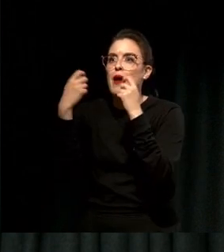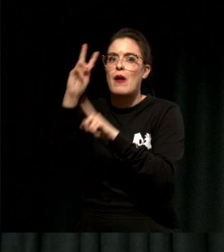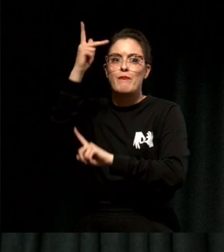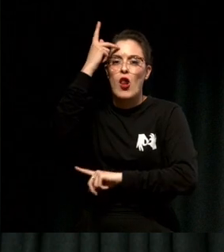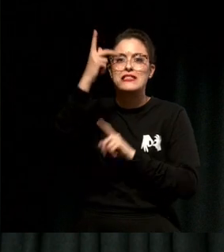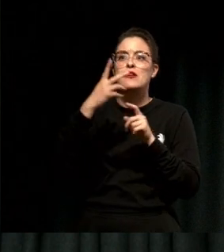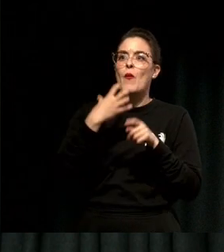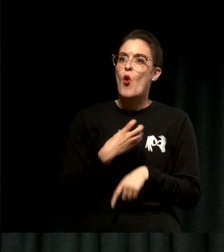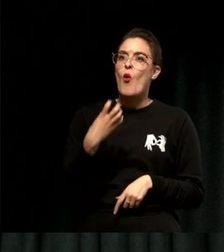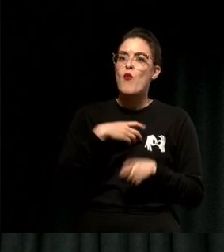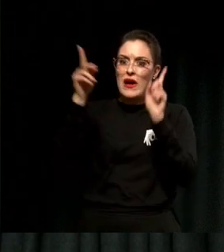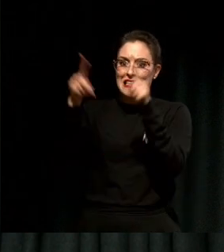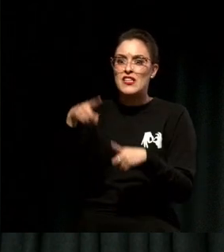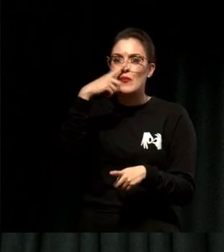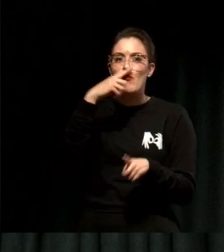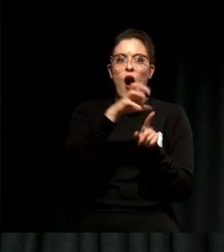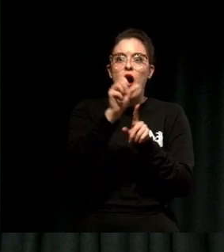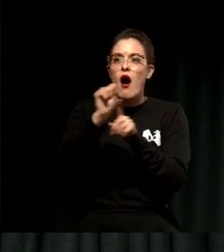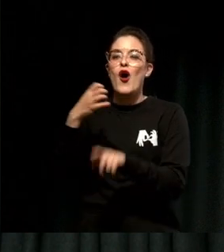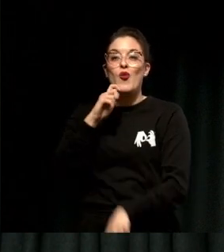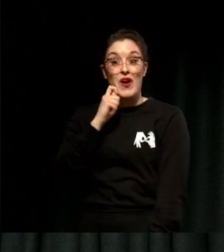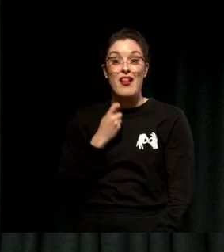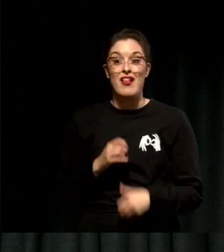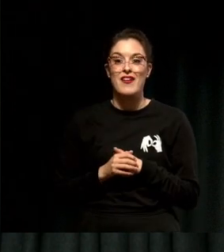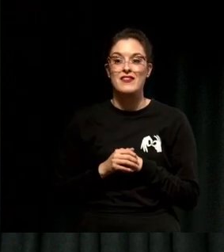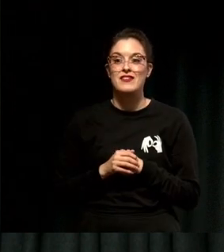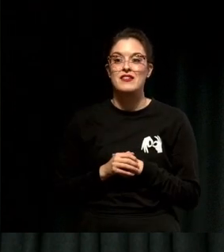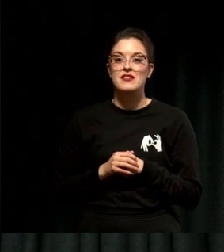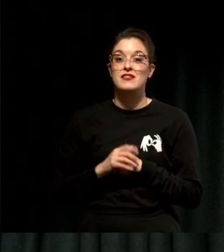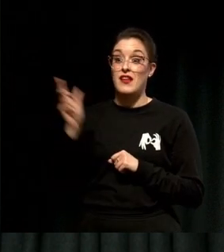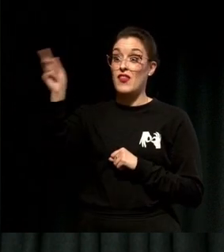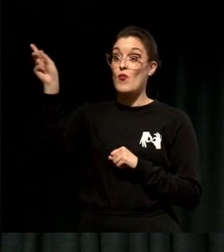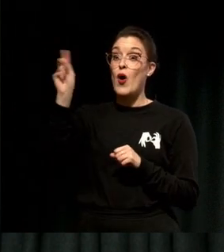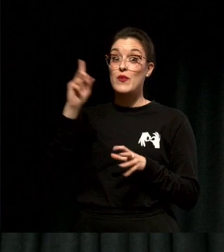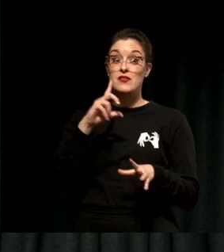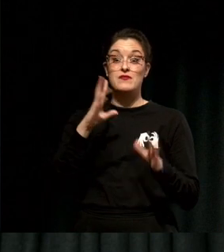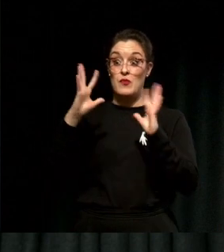time ever in Australia the Federal Parliament has four South Asian Representatives.